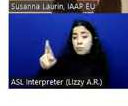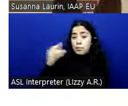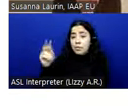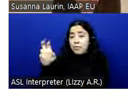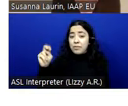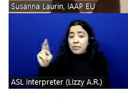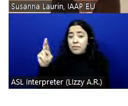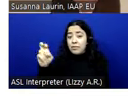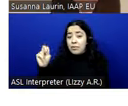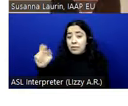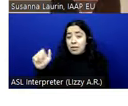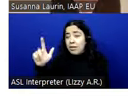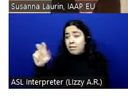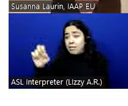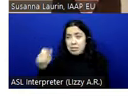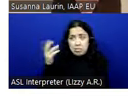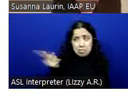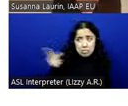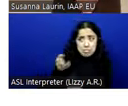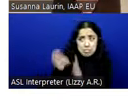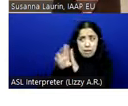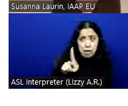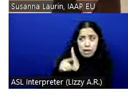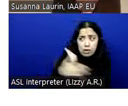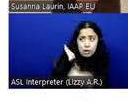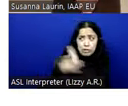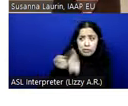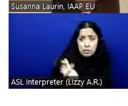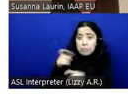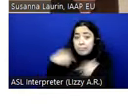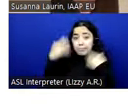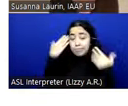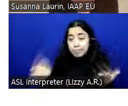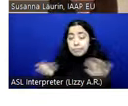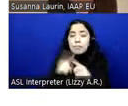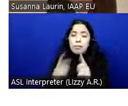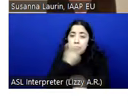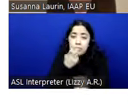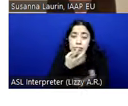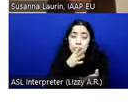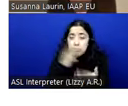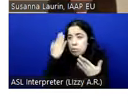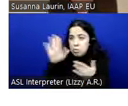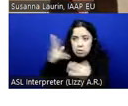pronunciation of their names. So many things happening, as usual. And we are also planning a